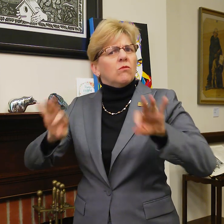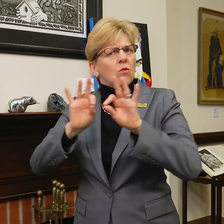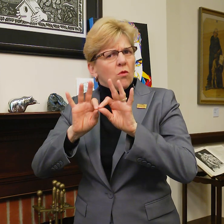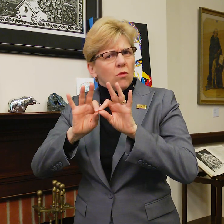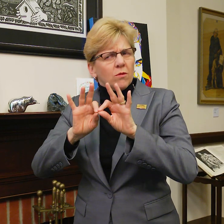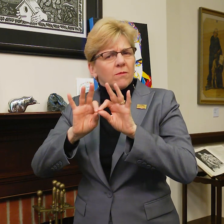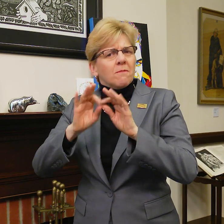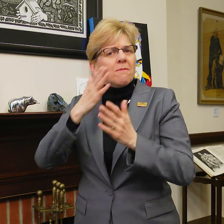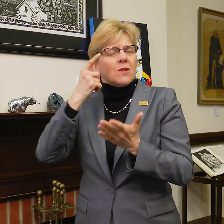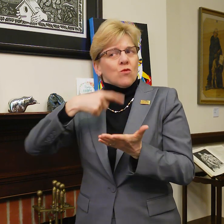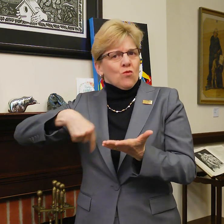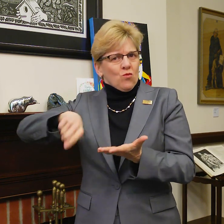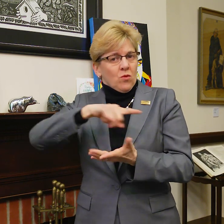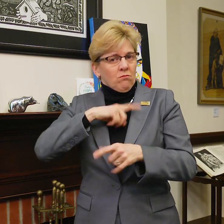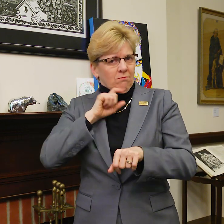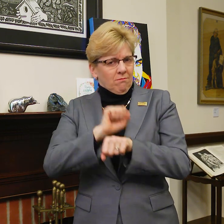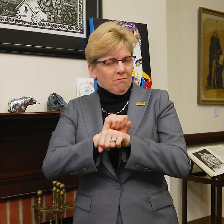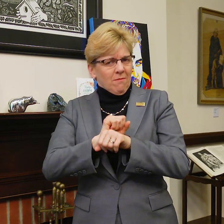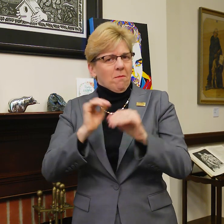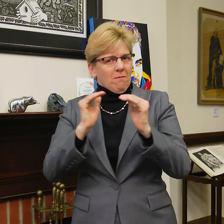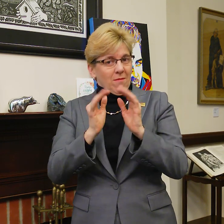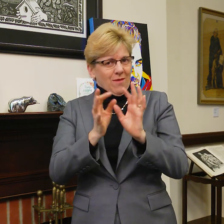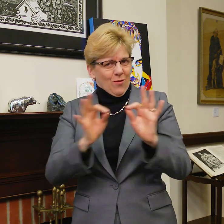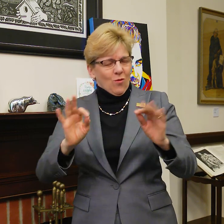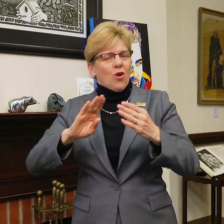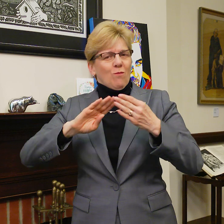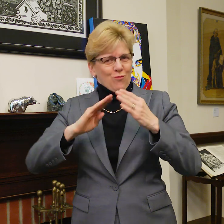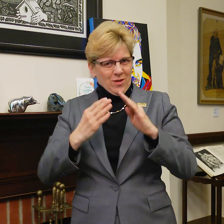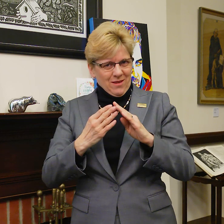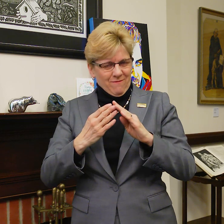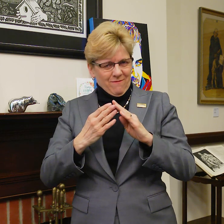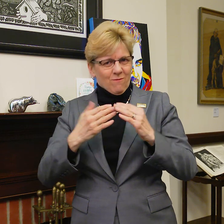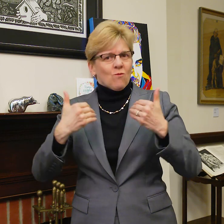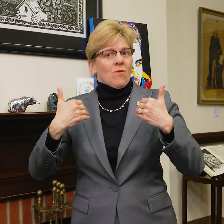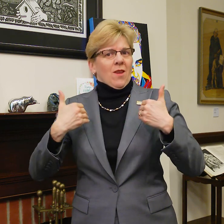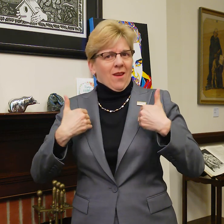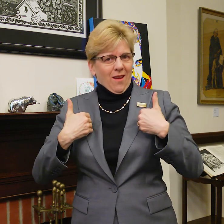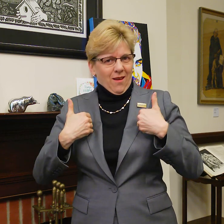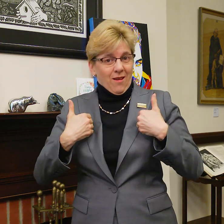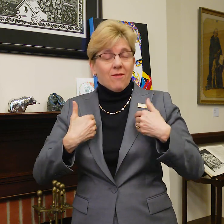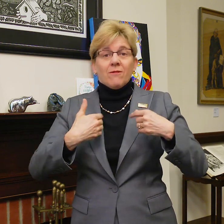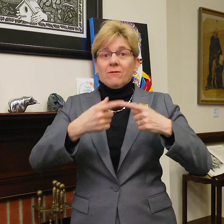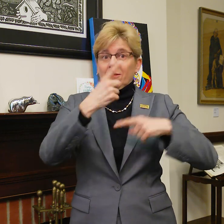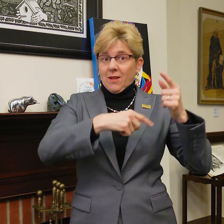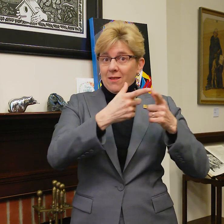That framework is important because we are indeed a bilingual community.